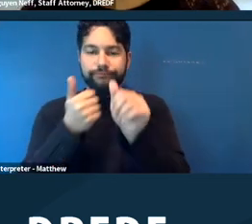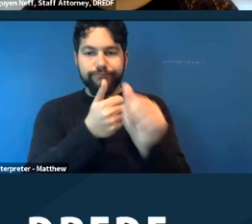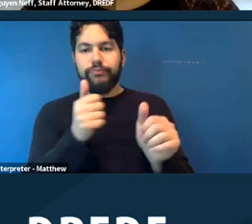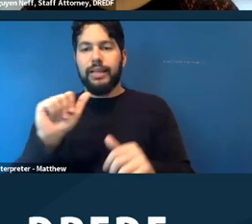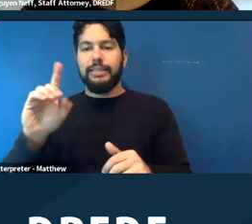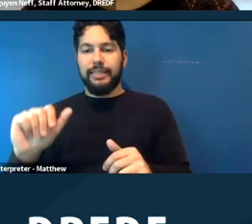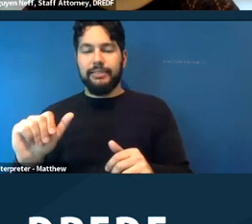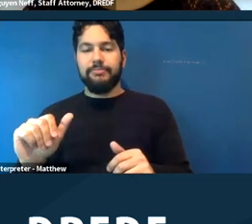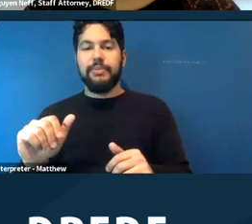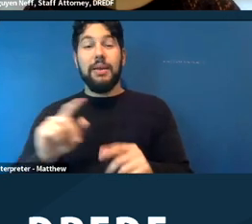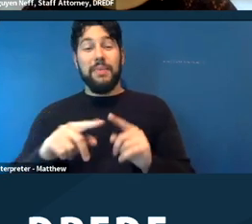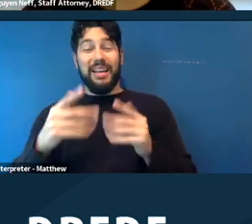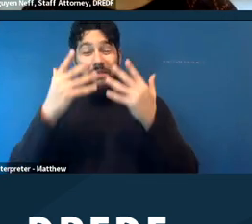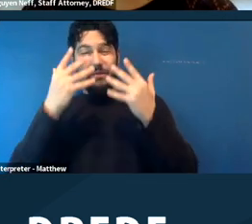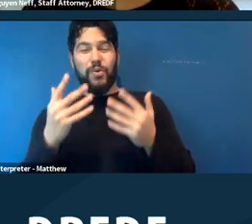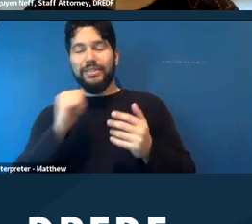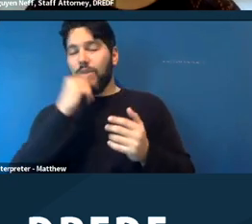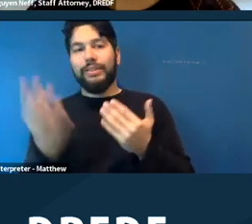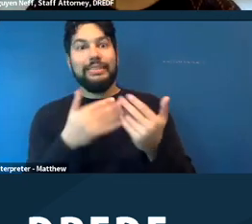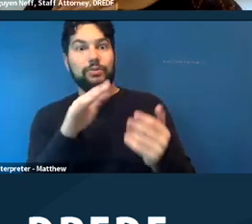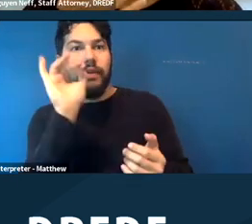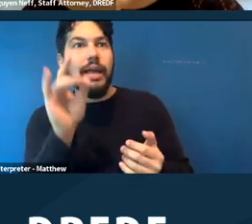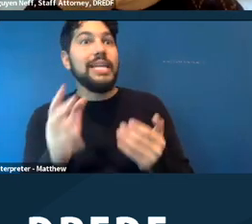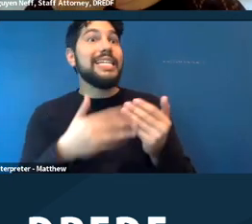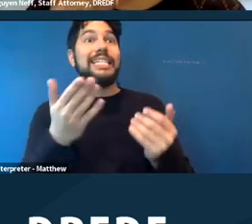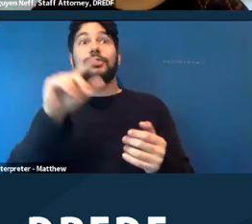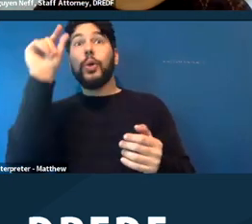unfortunately. Unfortunately it's not always just a simple Google request.